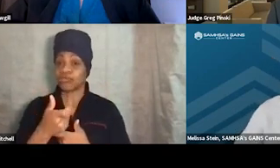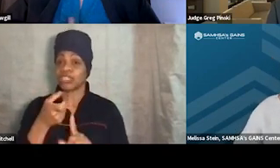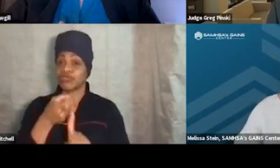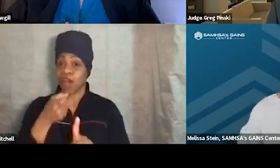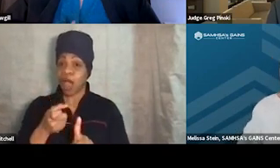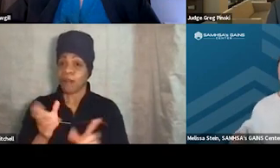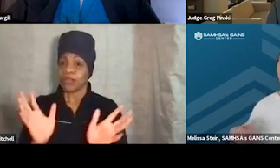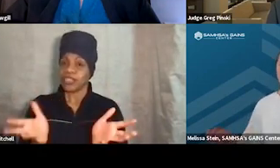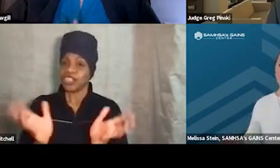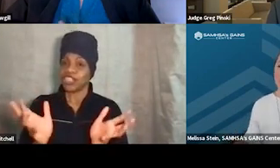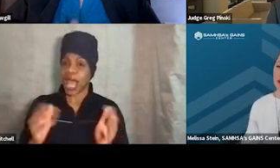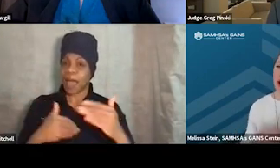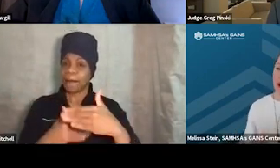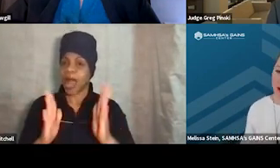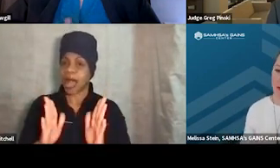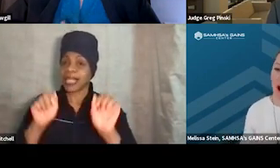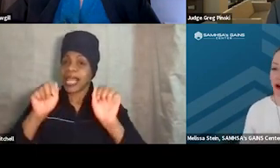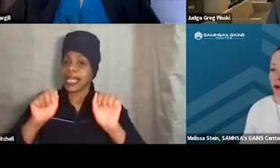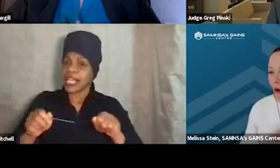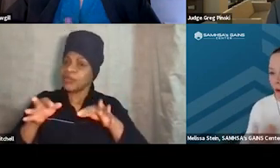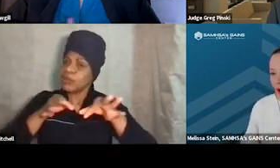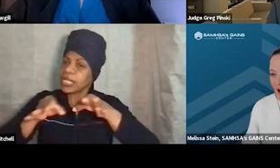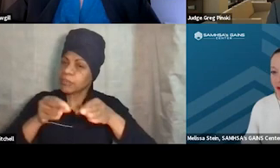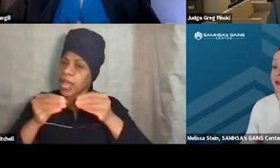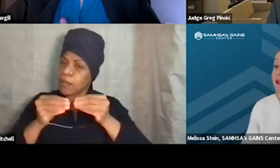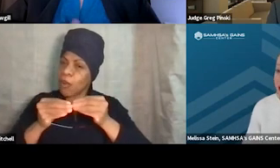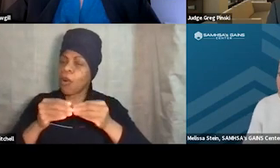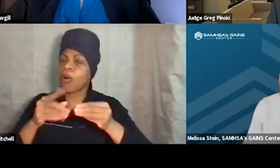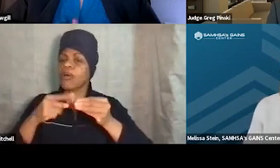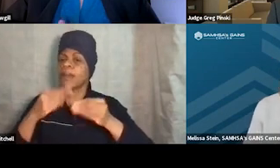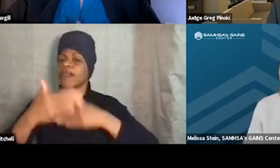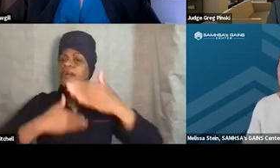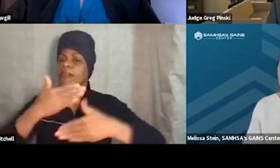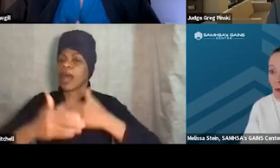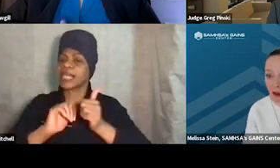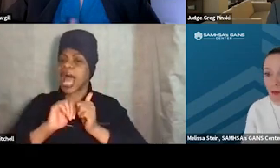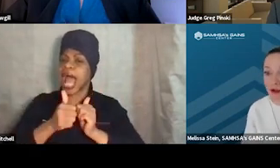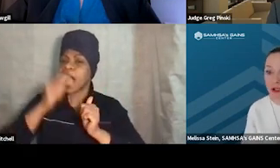so could you explain more about the process of how you all arrived to a decision to take away that person's Xbox?